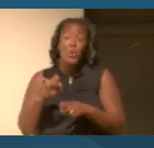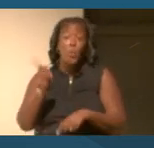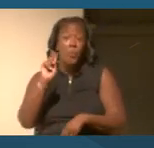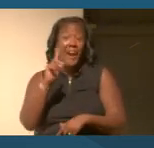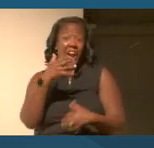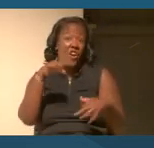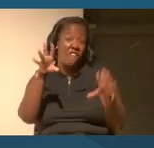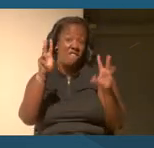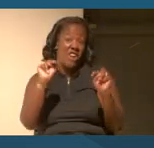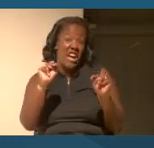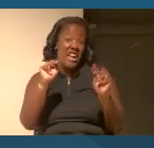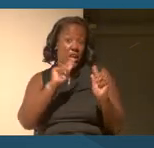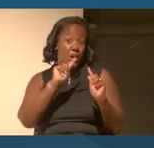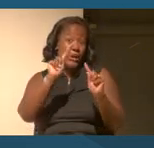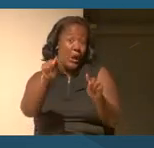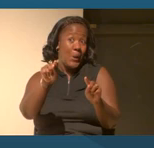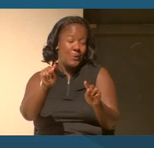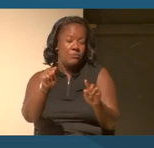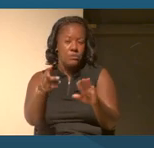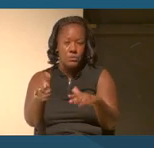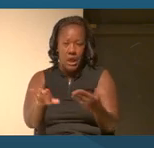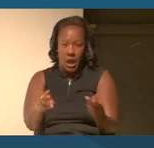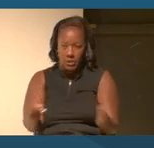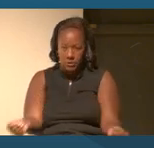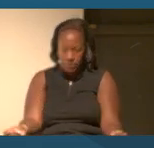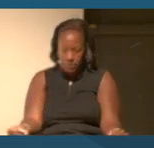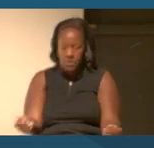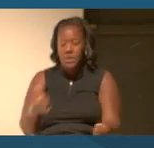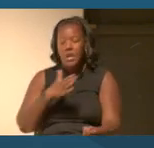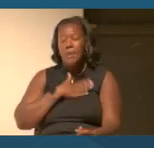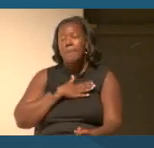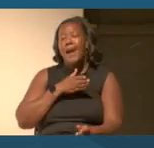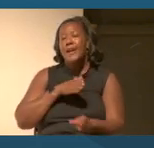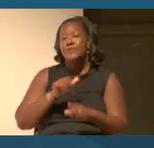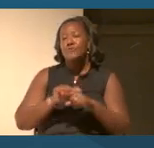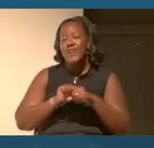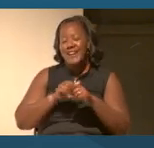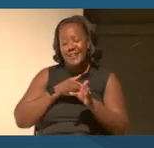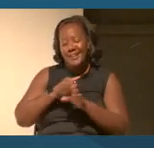And I'm an anthropologist by training and that's why I went there.